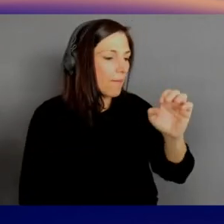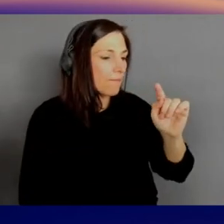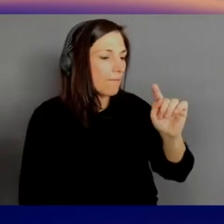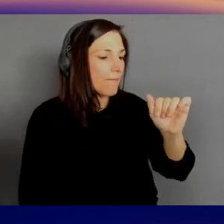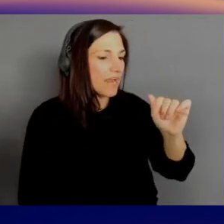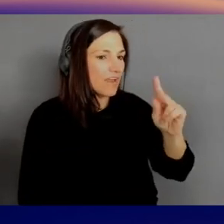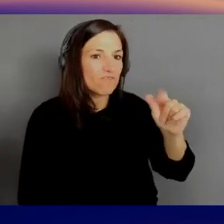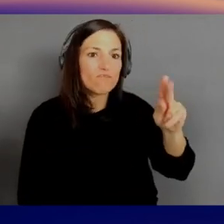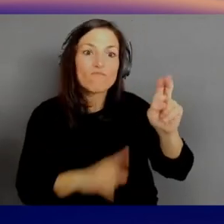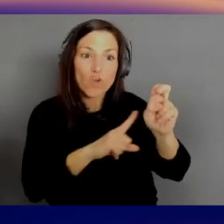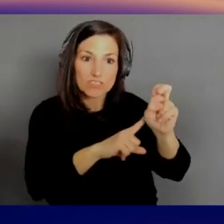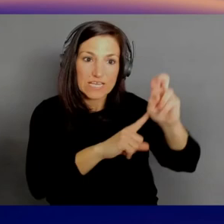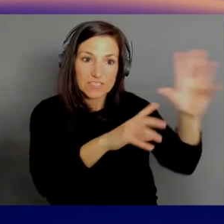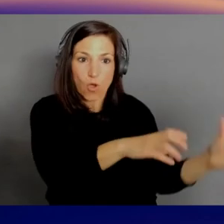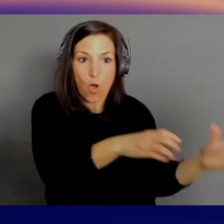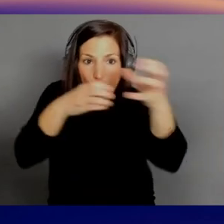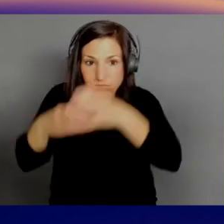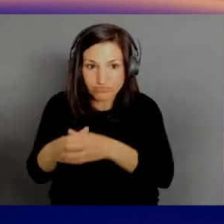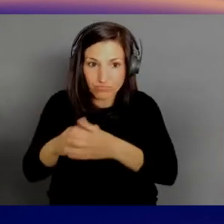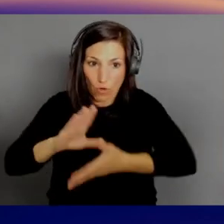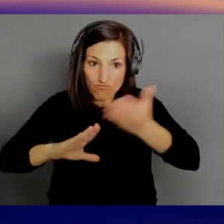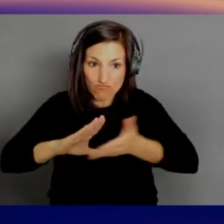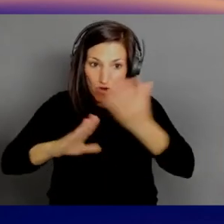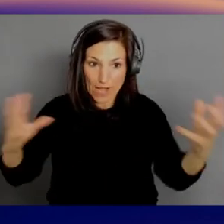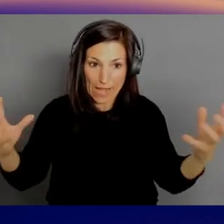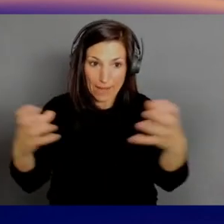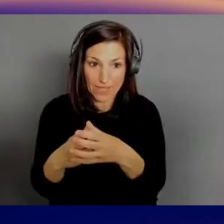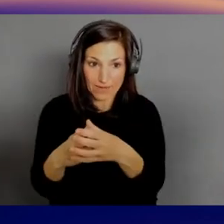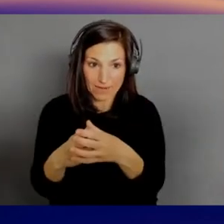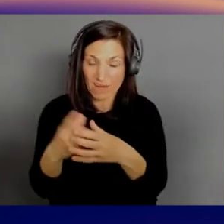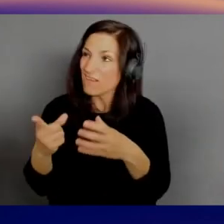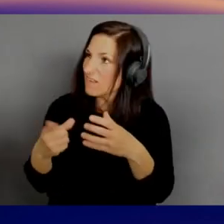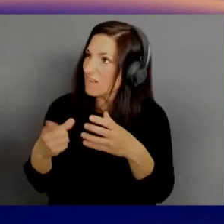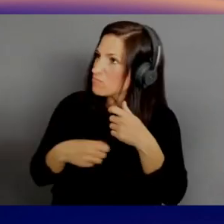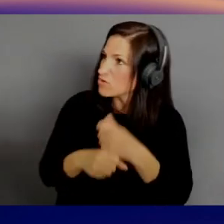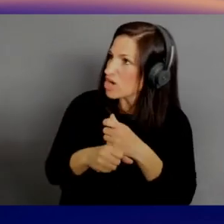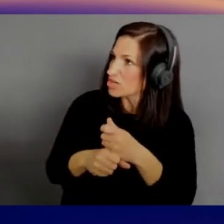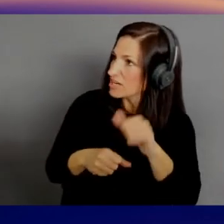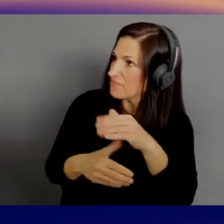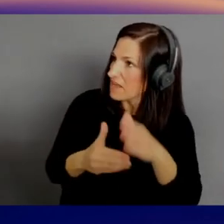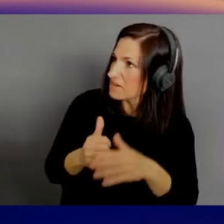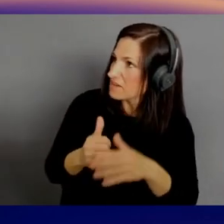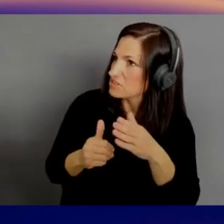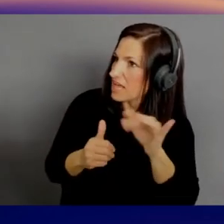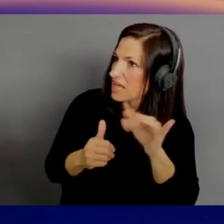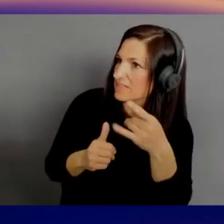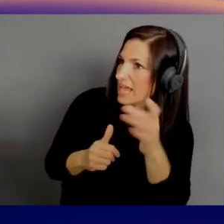"Productive at the Edge," that's a really big deal, 'cause- Kind of ties to "Tomorrow's Workplace." It does. - Yes.